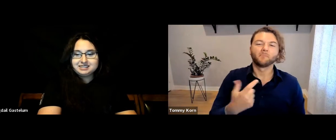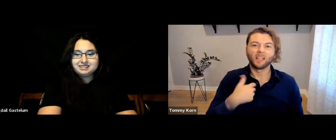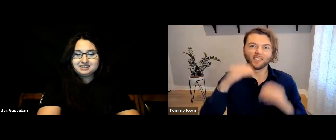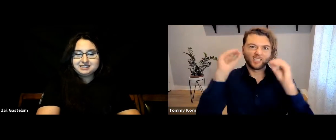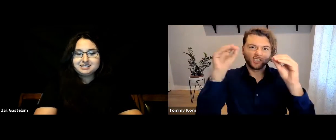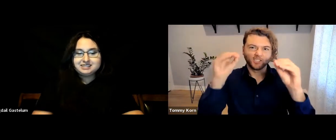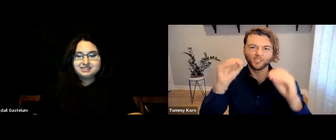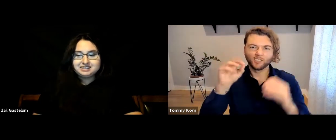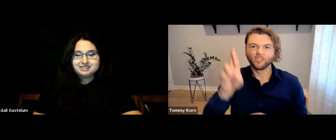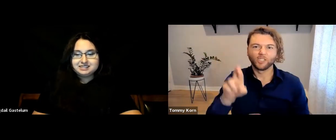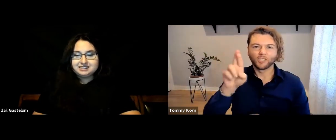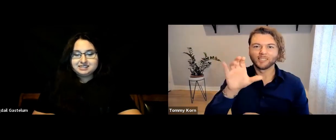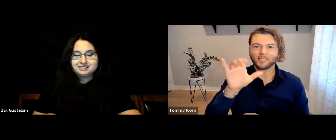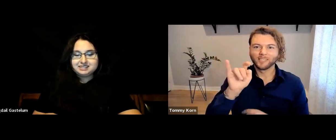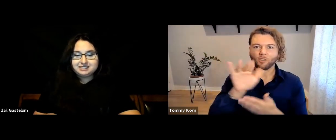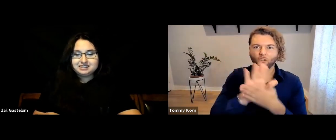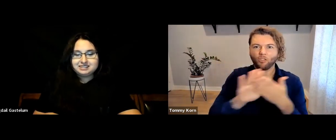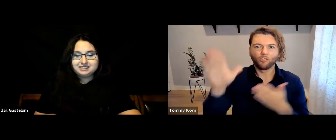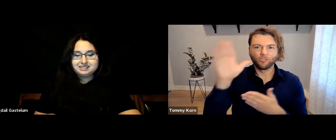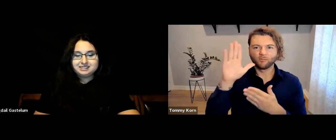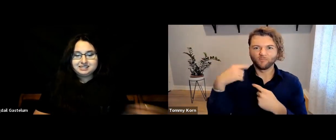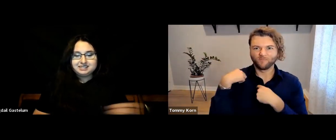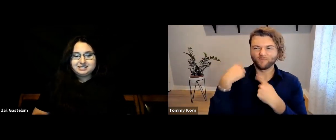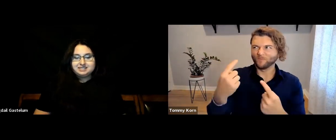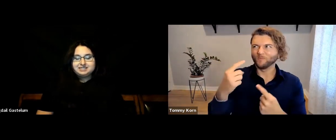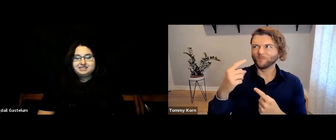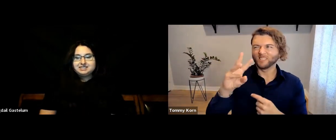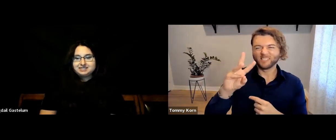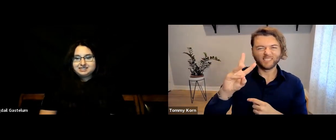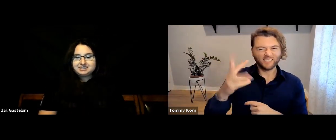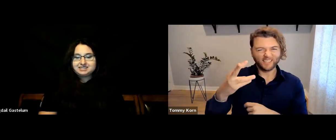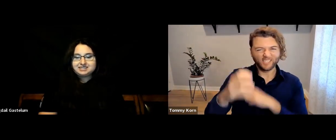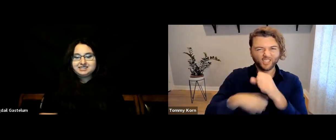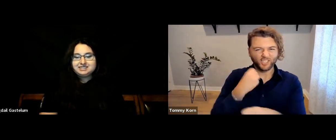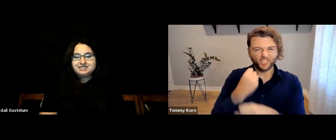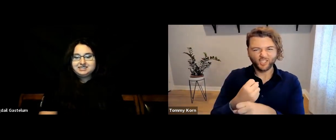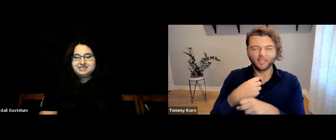I am a professor at Riverside City College and have been there for 6 years now.